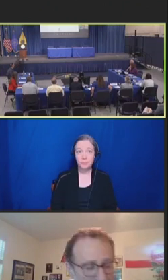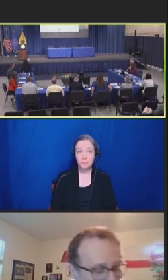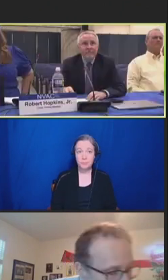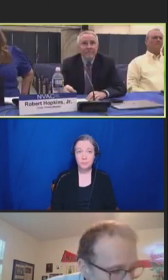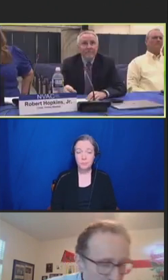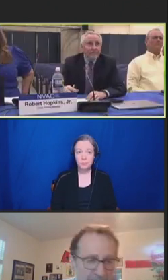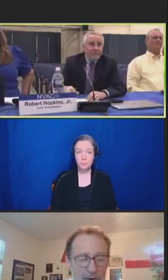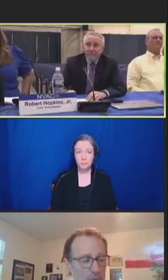Jay Slater: Terrific.